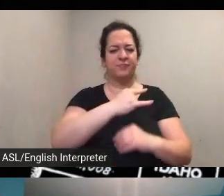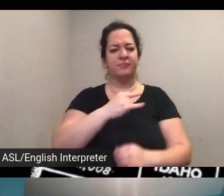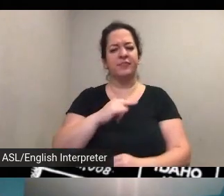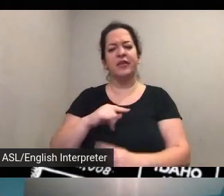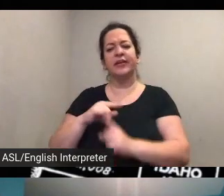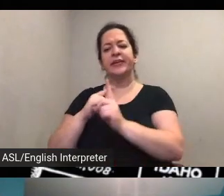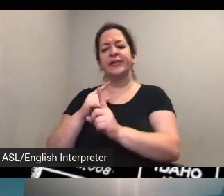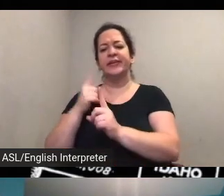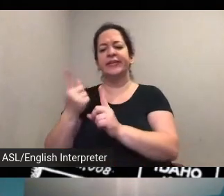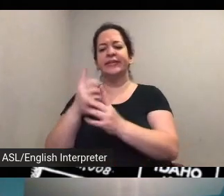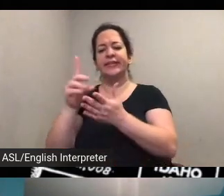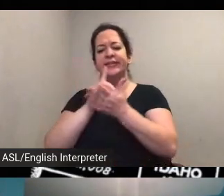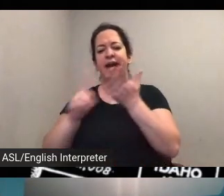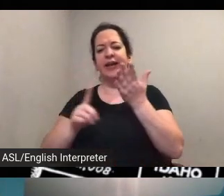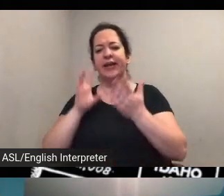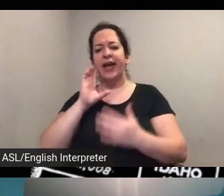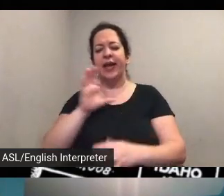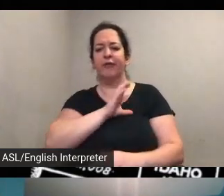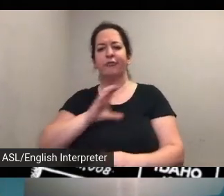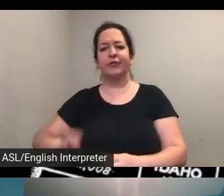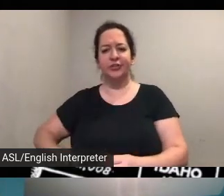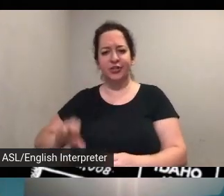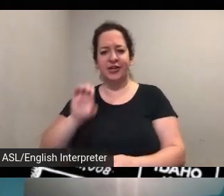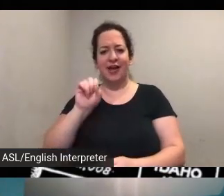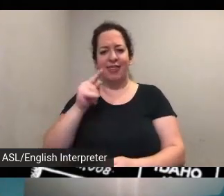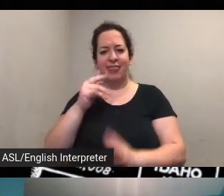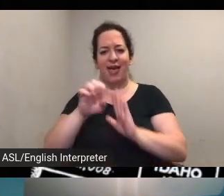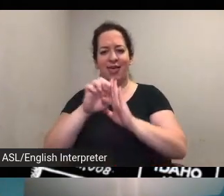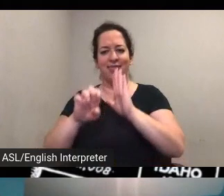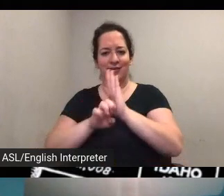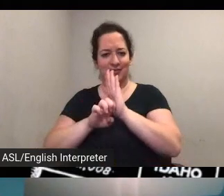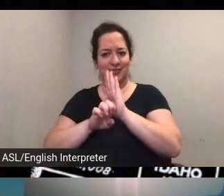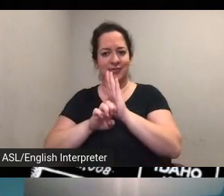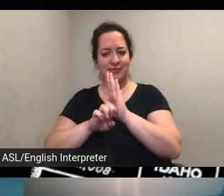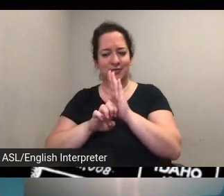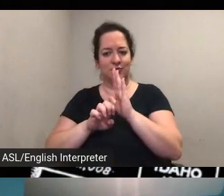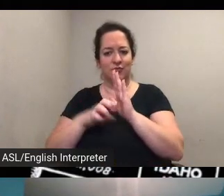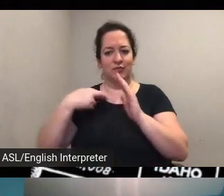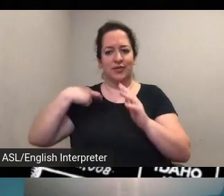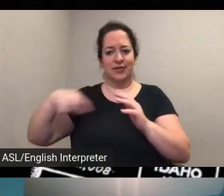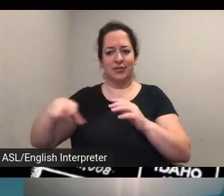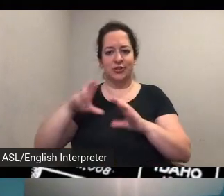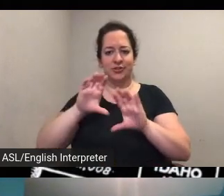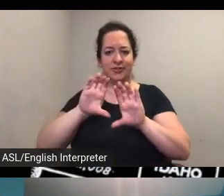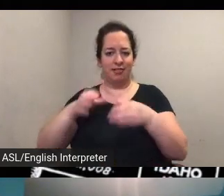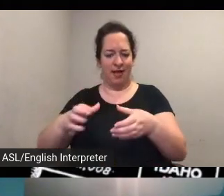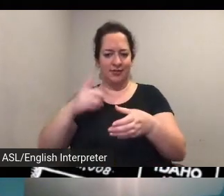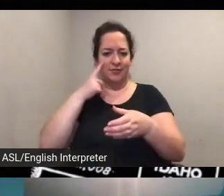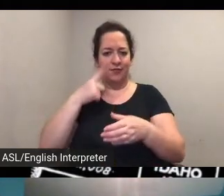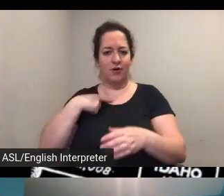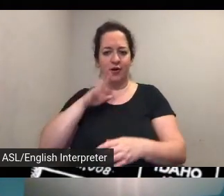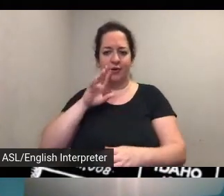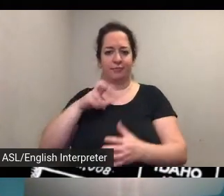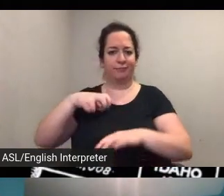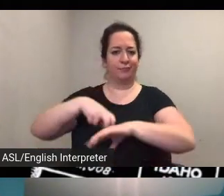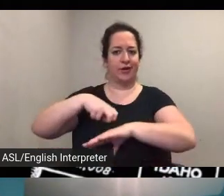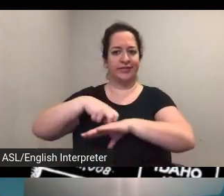on the overlap of the quote moral reform movement in protestant women's groups and the suffrage movement